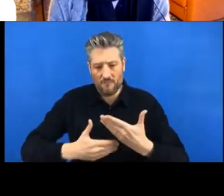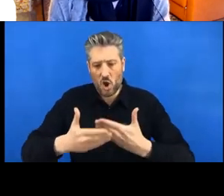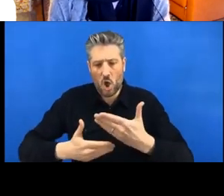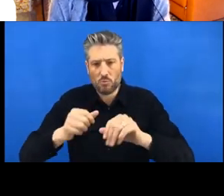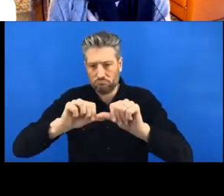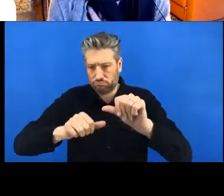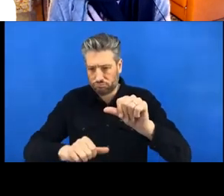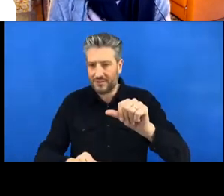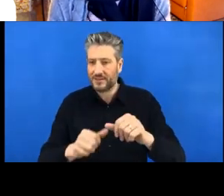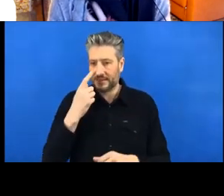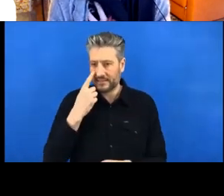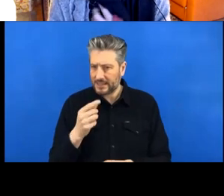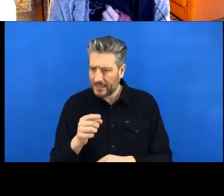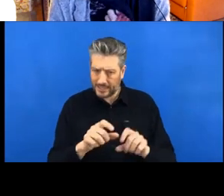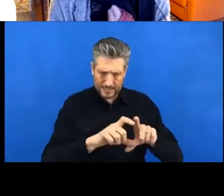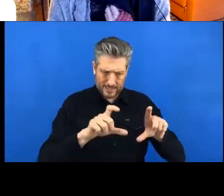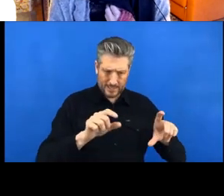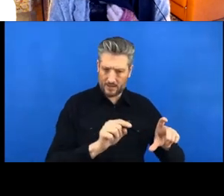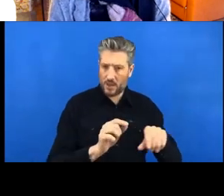you might end up with something on your computer that looks like this.